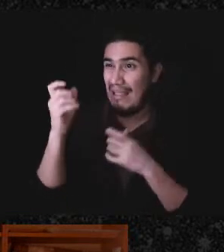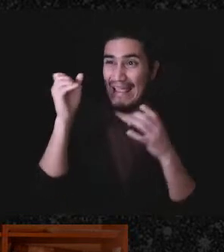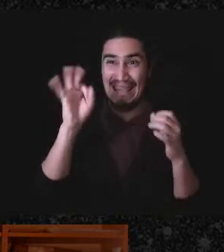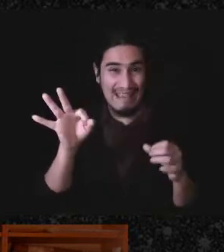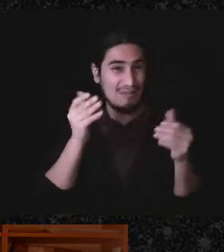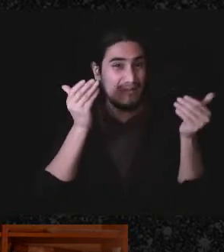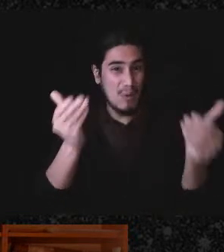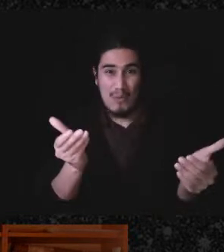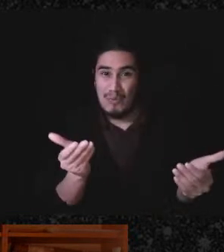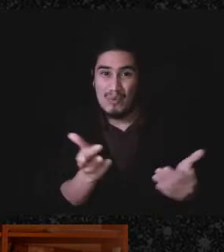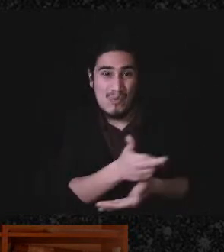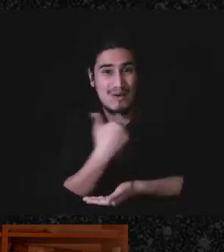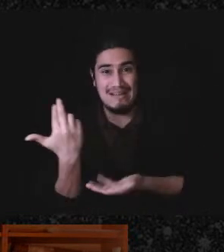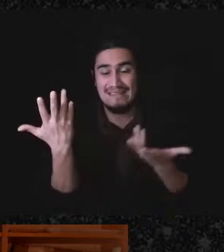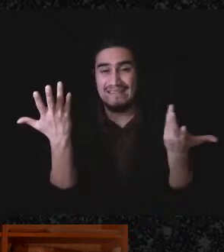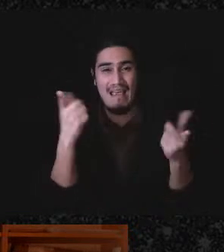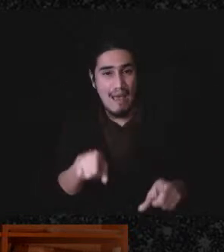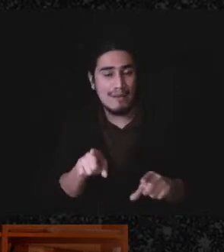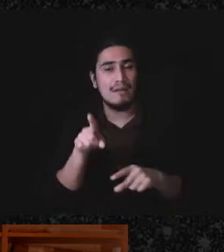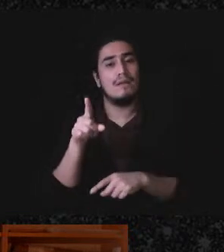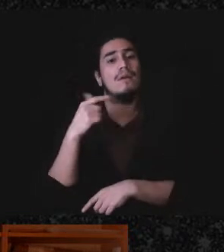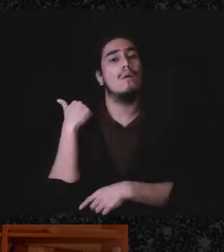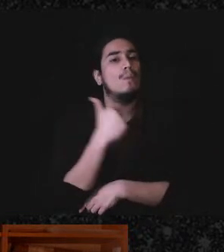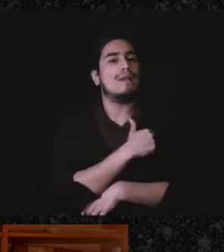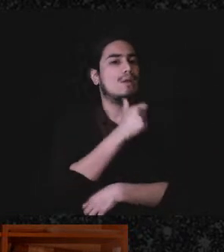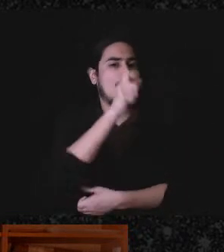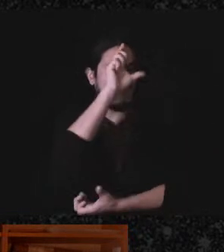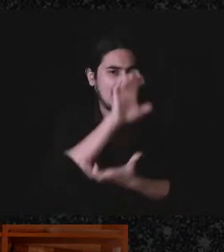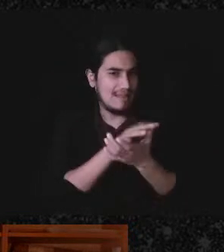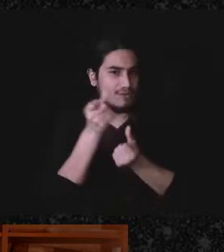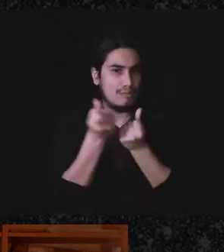ultimately we don't believe in the current systems. In preparing for this workshop